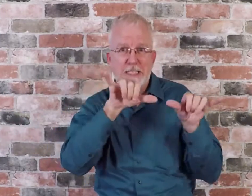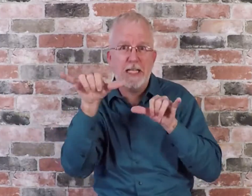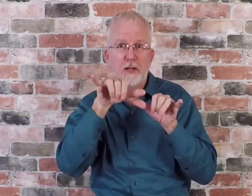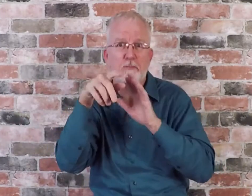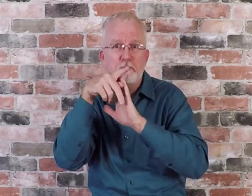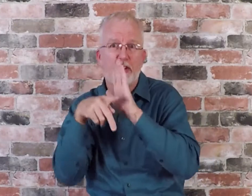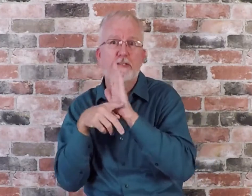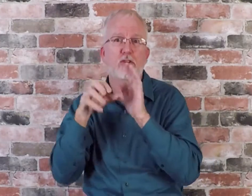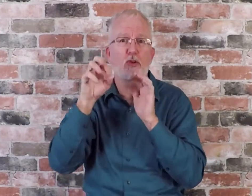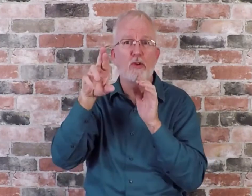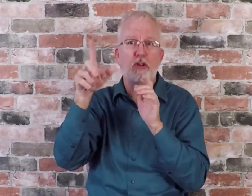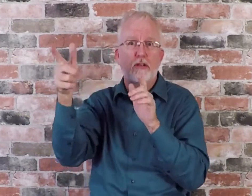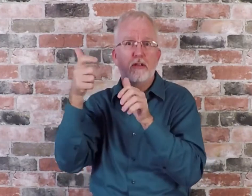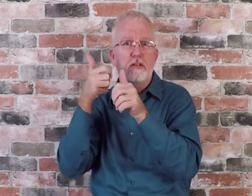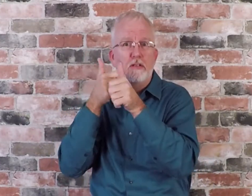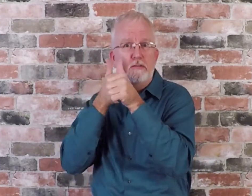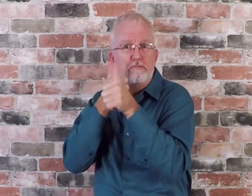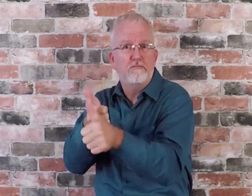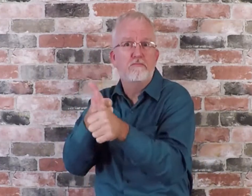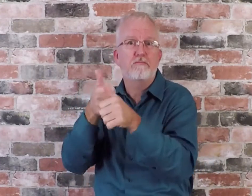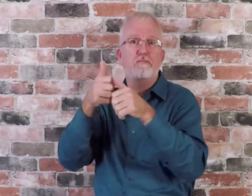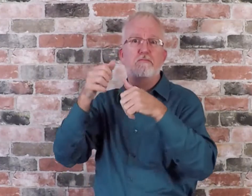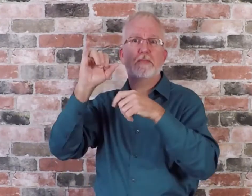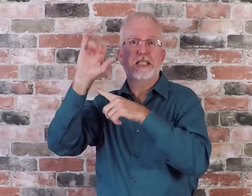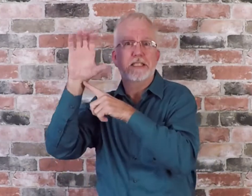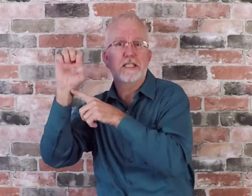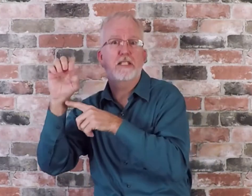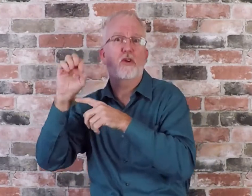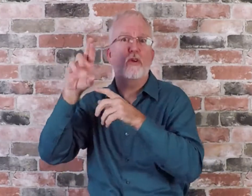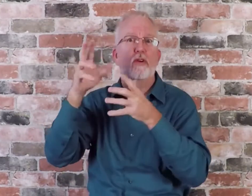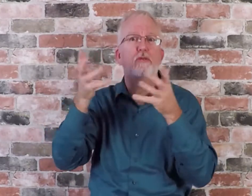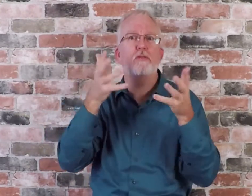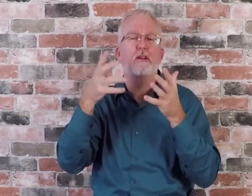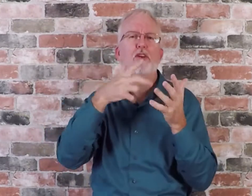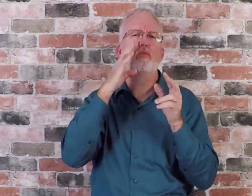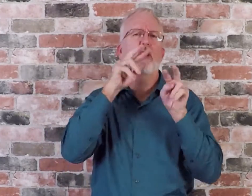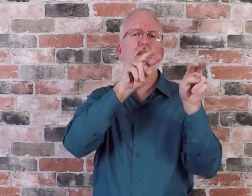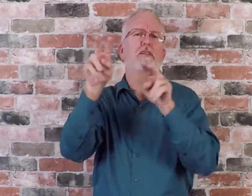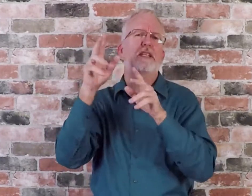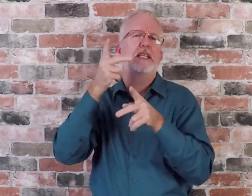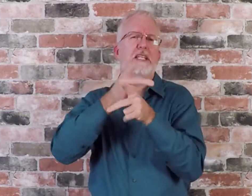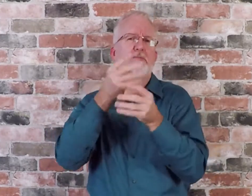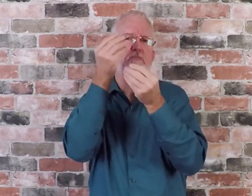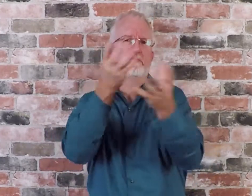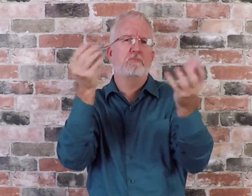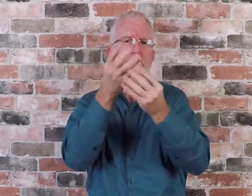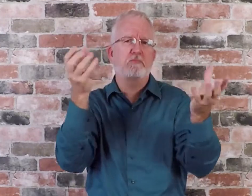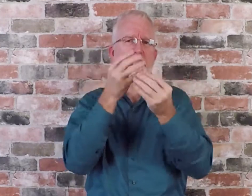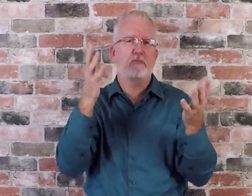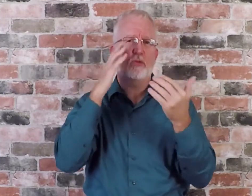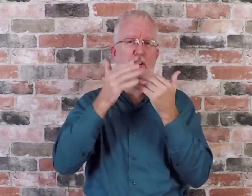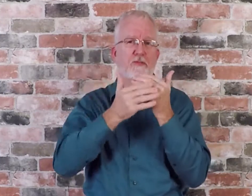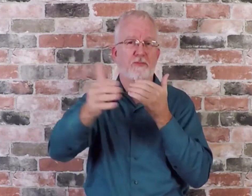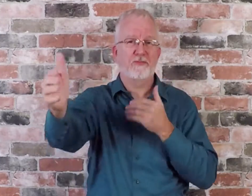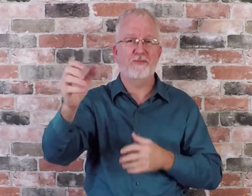or something similar with ICE's raids and deportations. We will keep you posted.